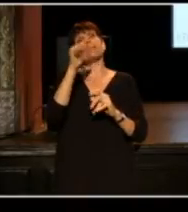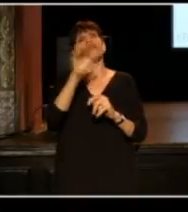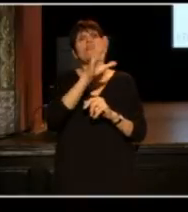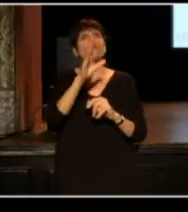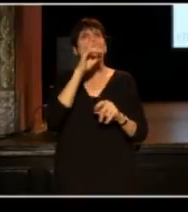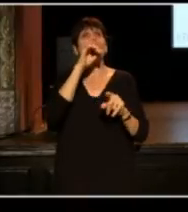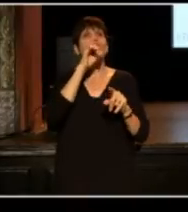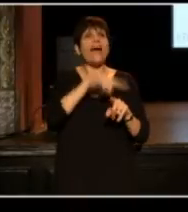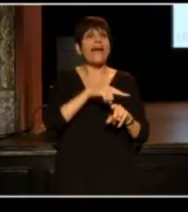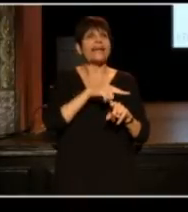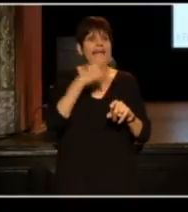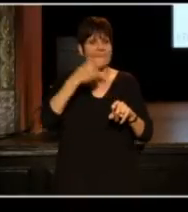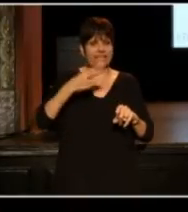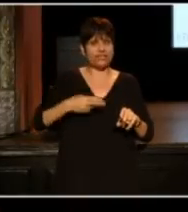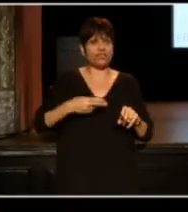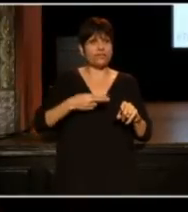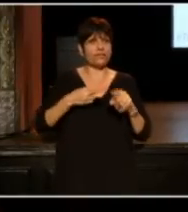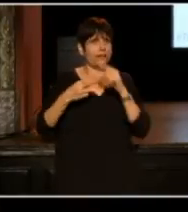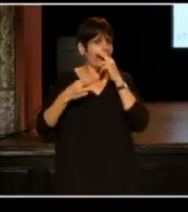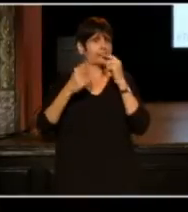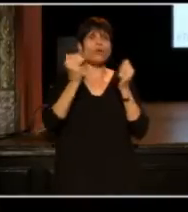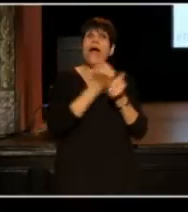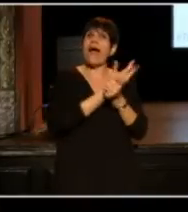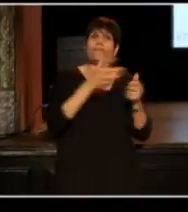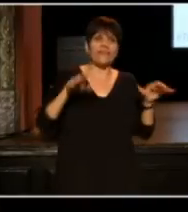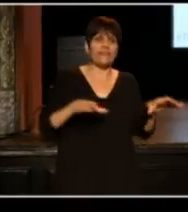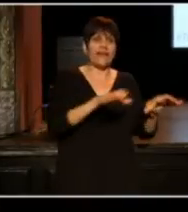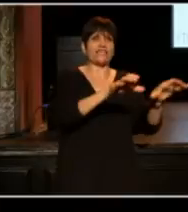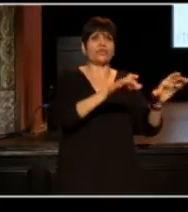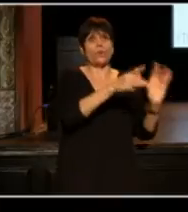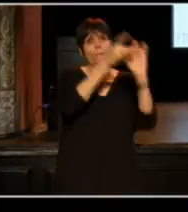to ground everything the Onion every does, back into that history.